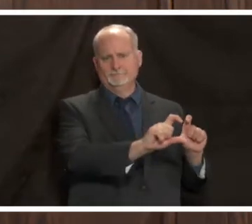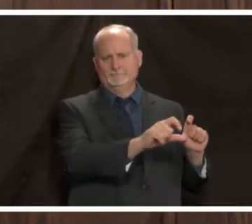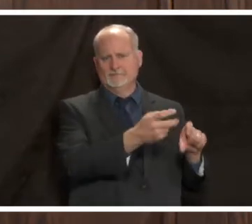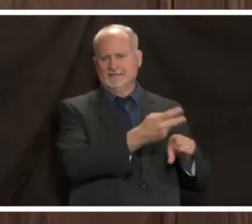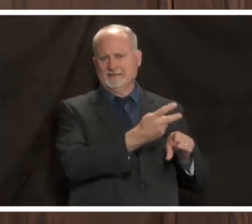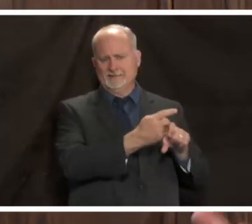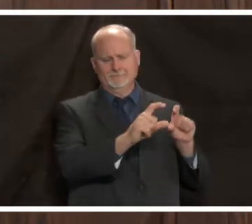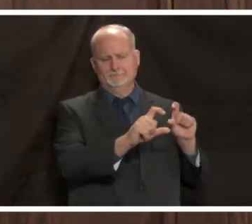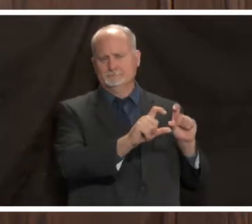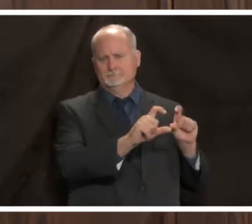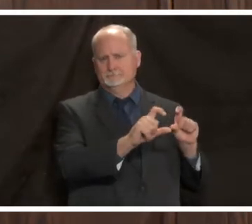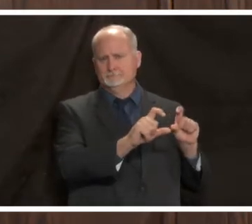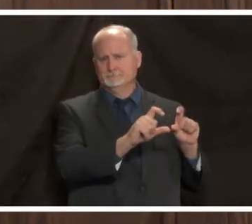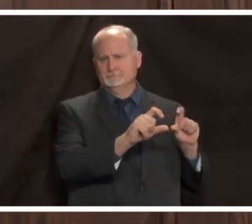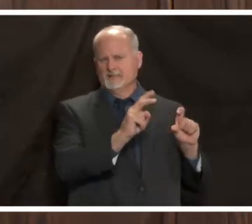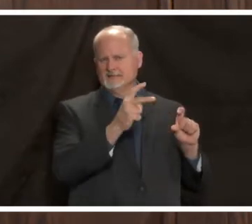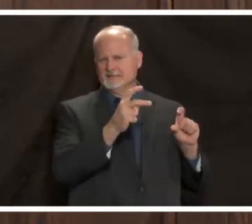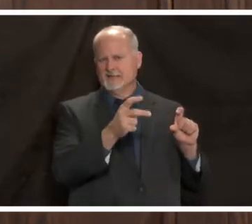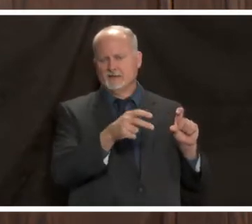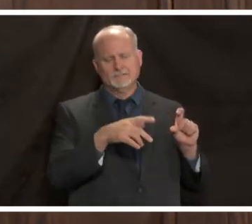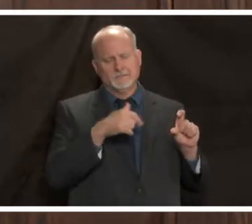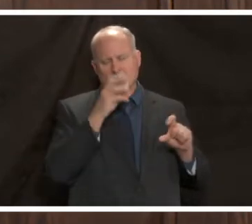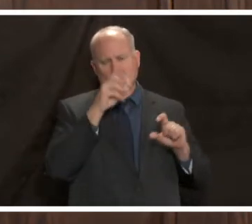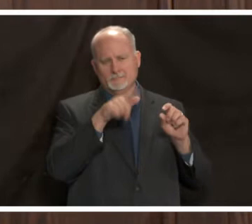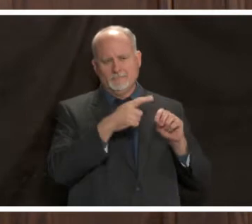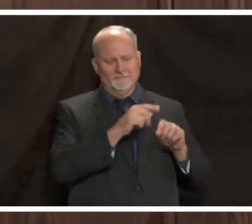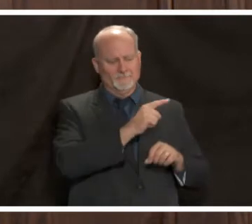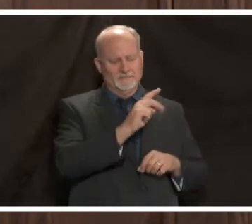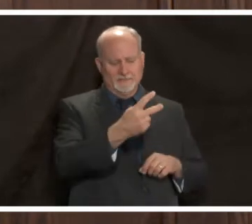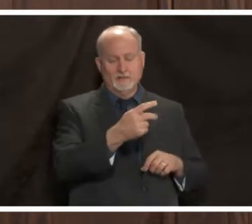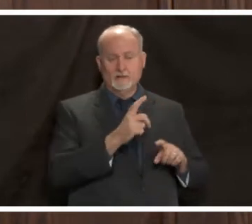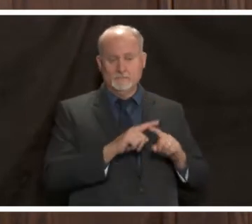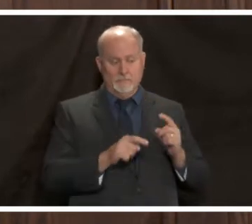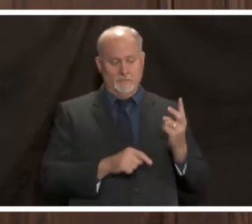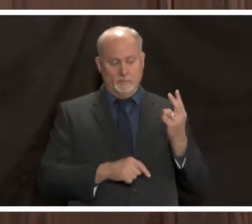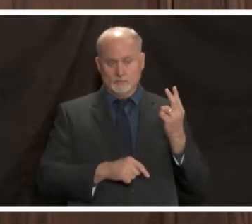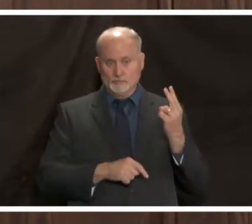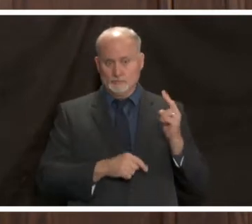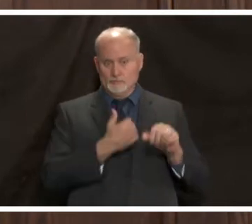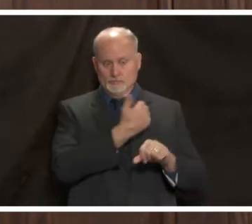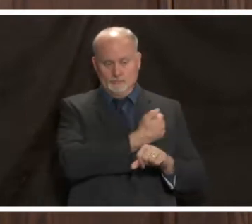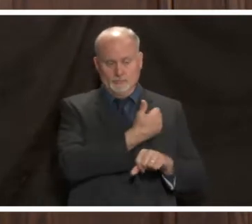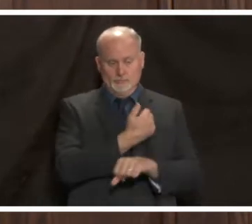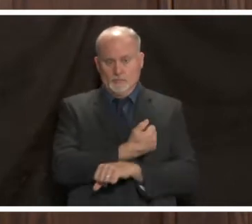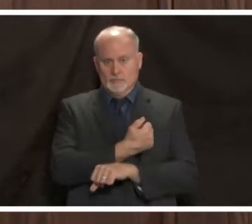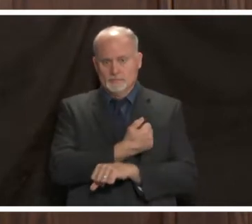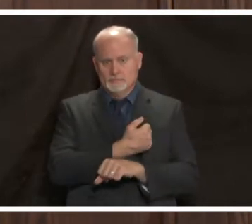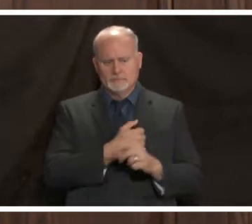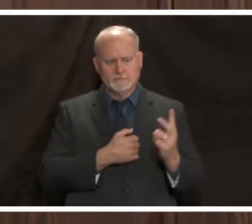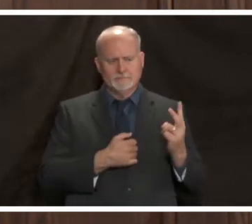one dose and not being able to get the other but those paired doses won't be in huge supply so